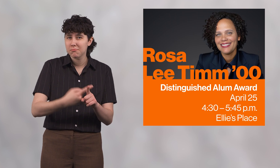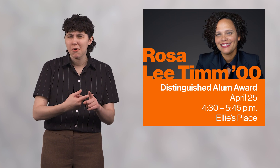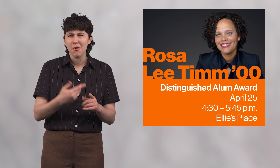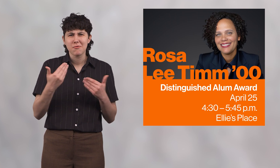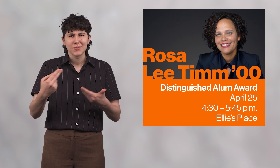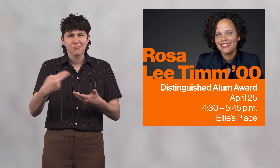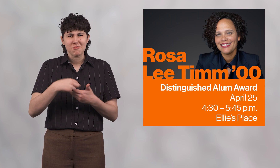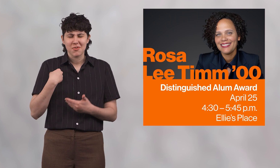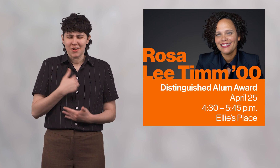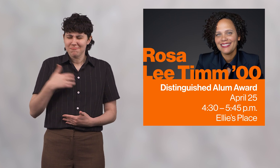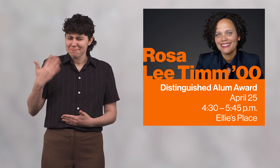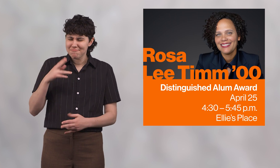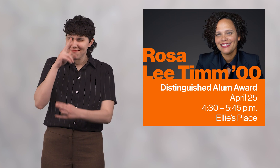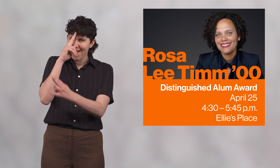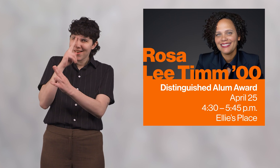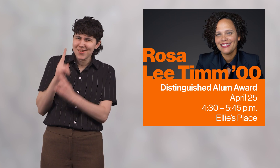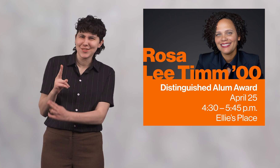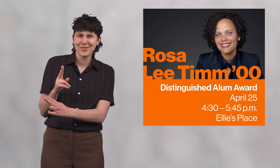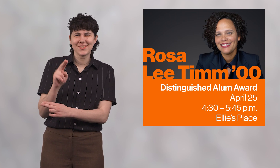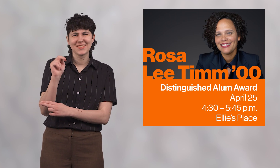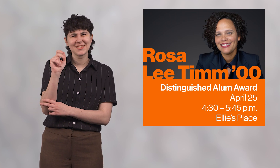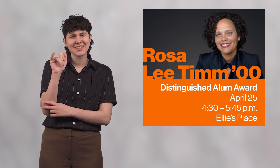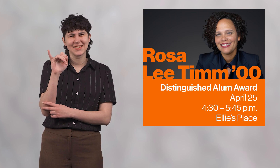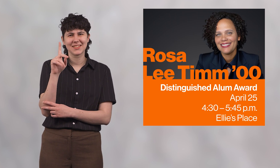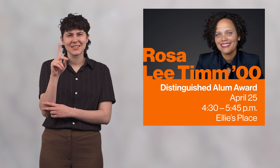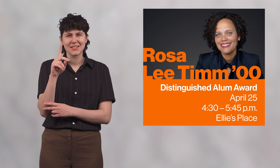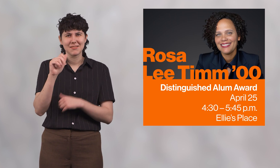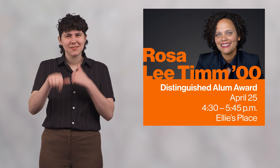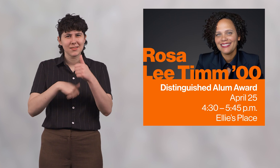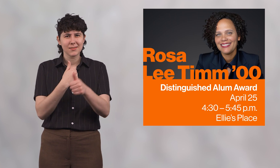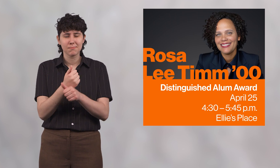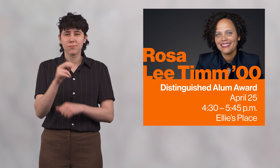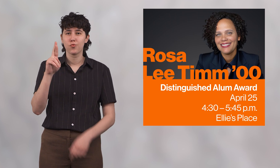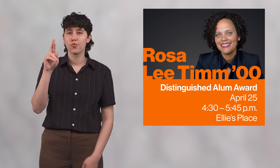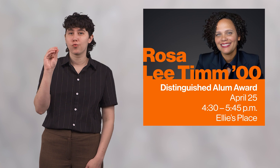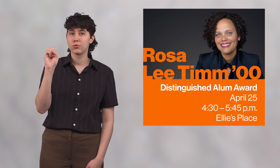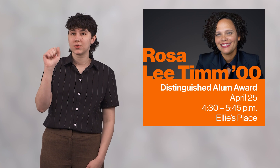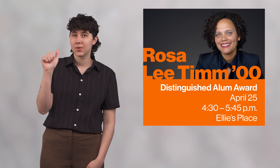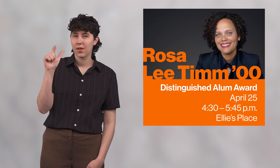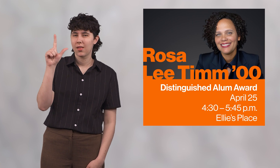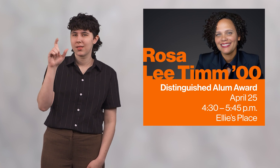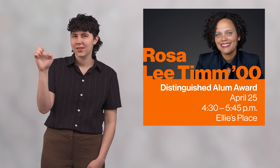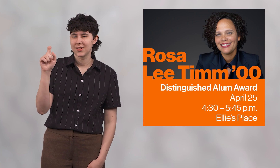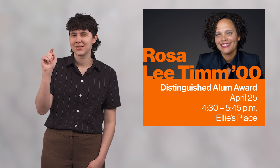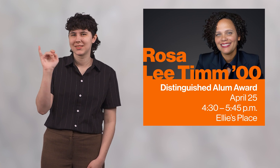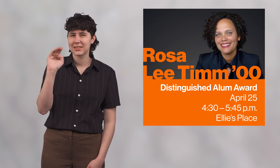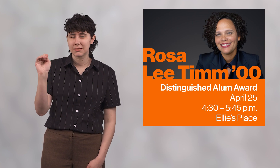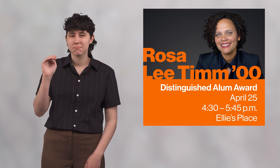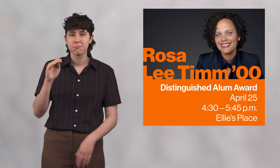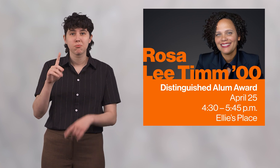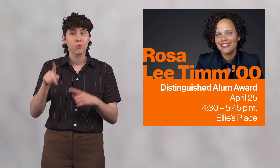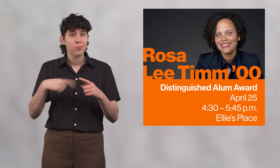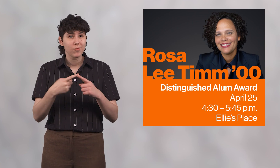Ace: As we near the end of the month, join us in honoring NTID's distinguished alum, Rosa Lee Timm,